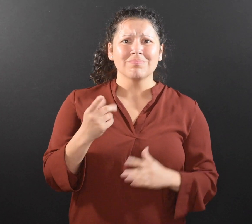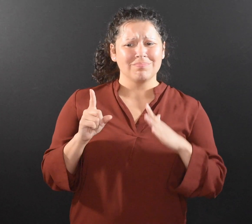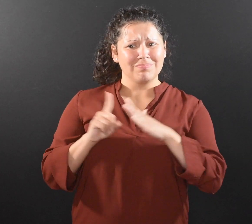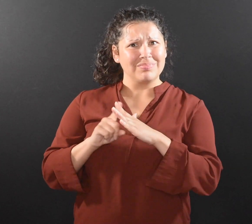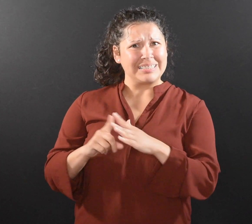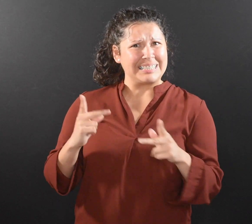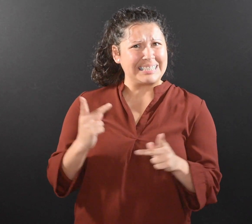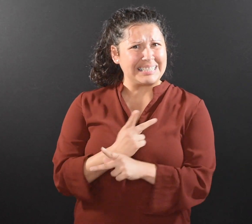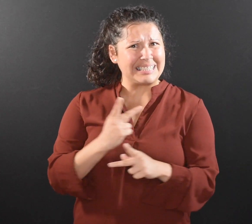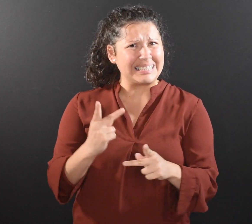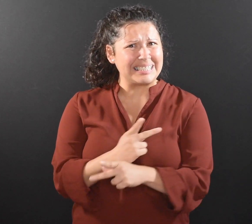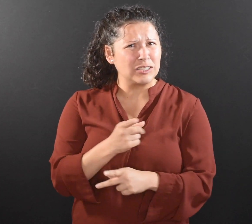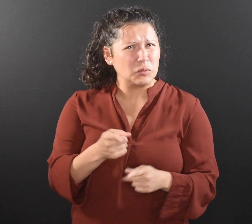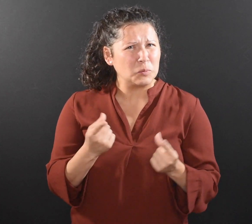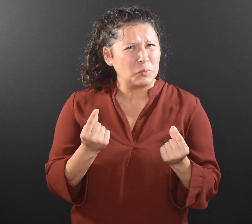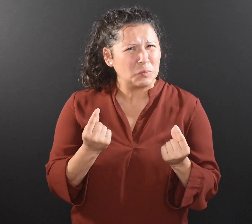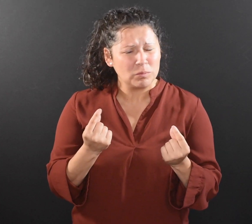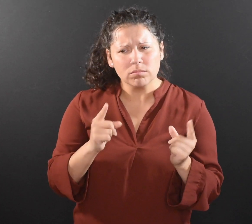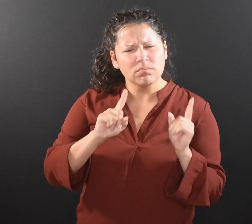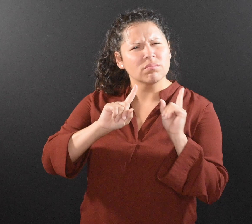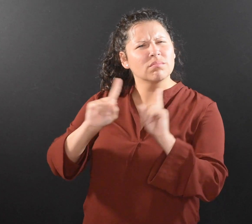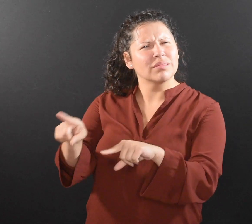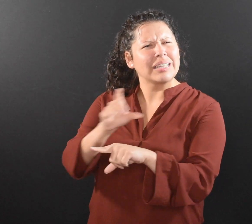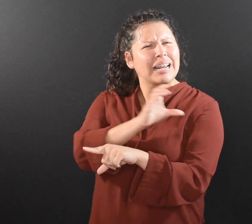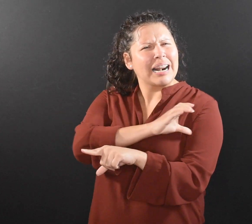Go to a clinic or the ER if your symptoms get worse.